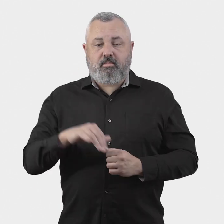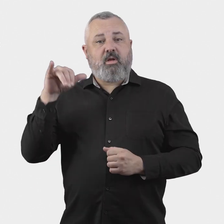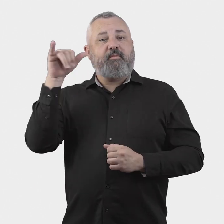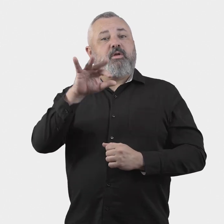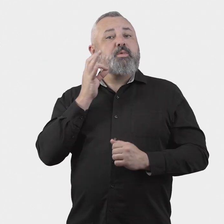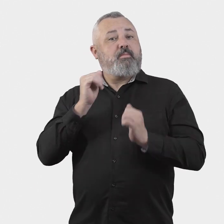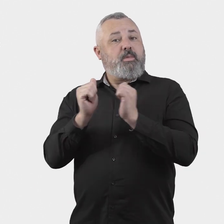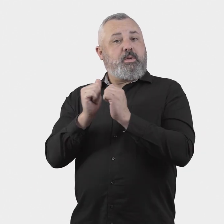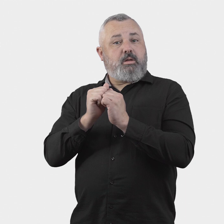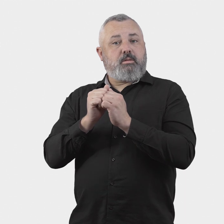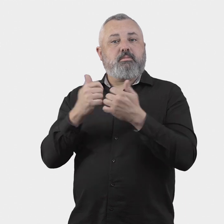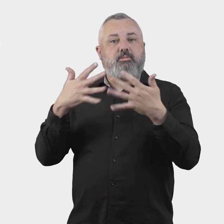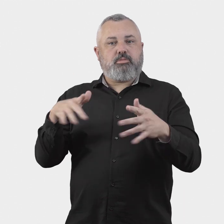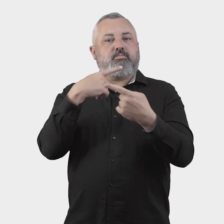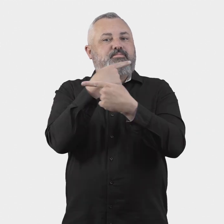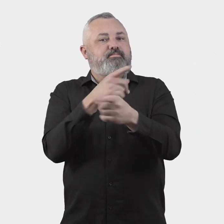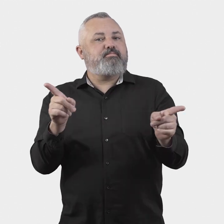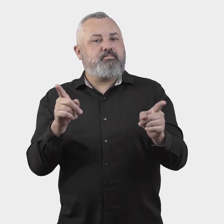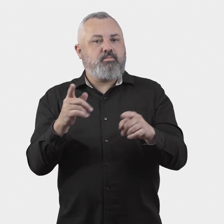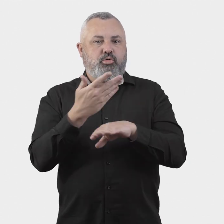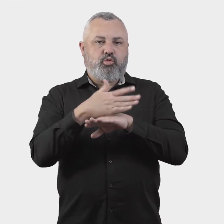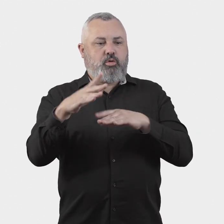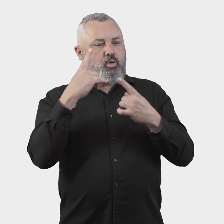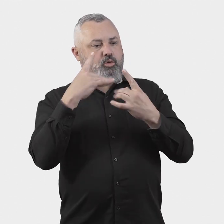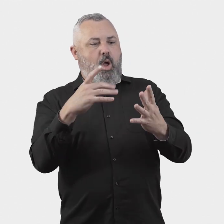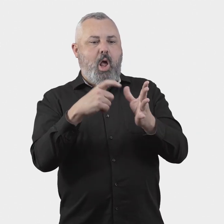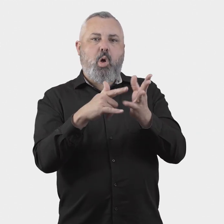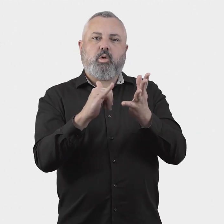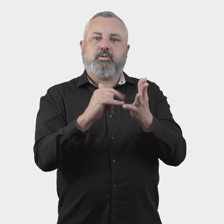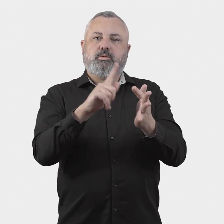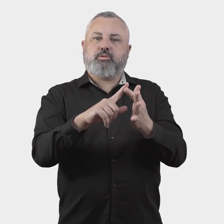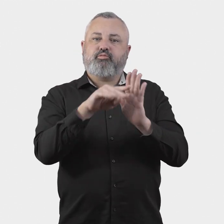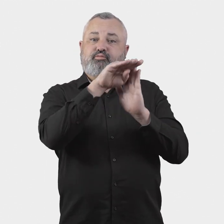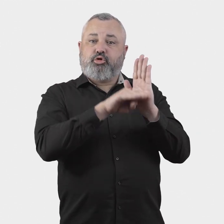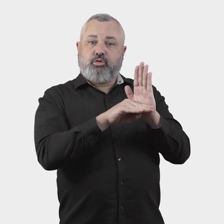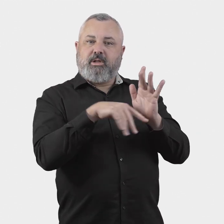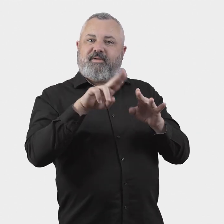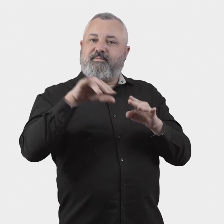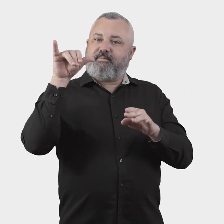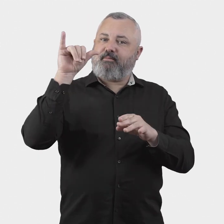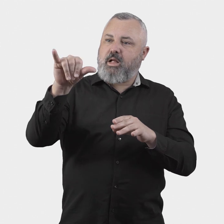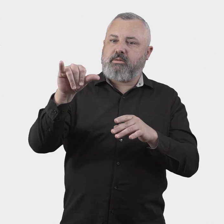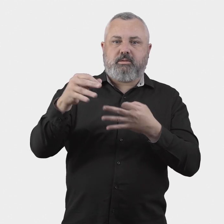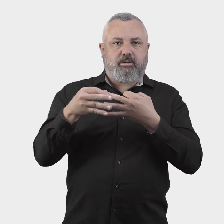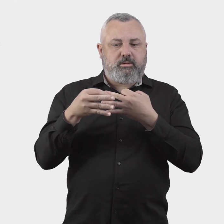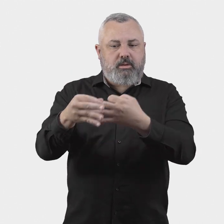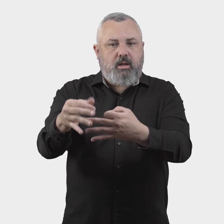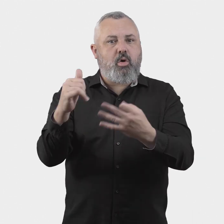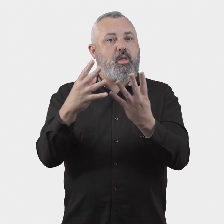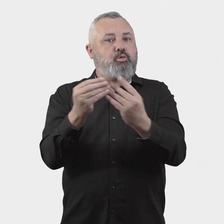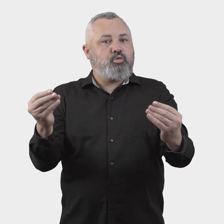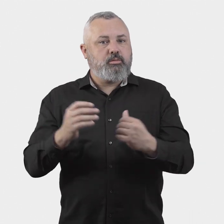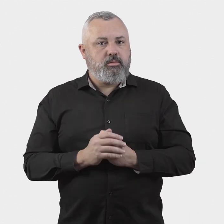The Aviation White Paper announced a new ‘show cause’ arrangement for delayed and cancelled